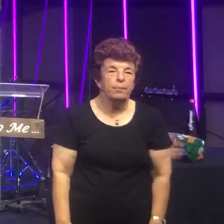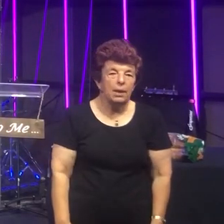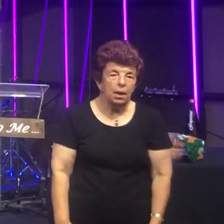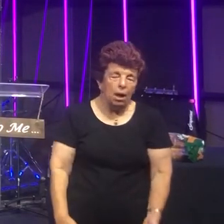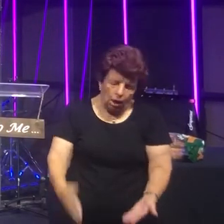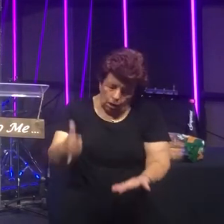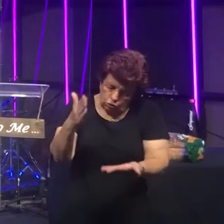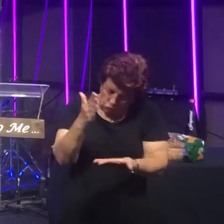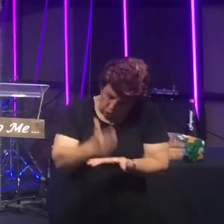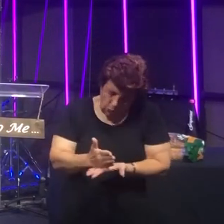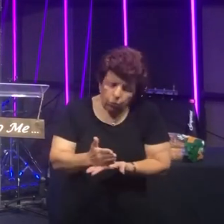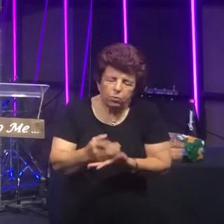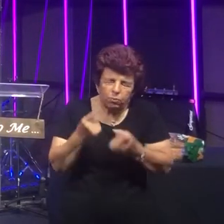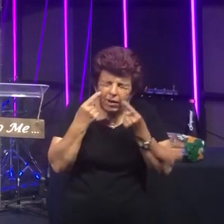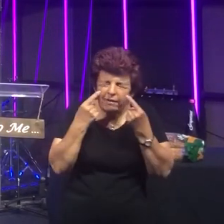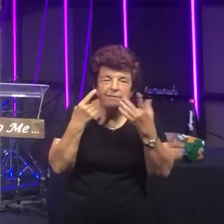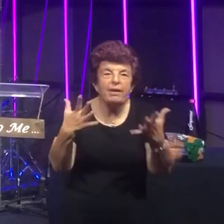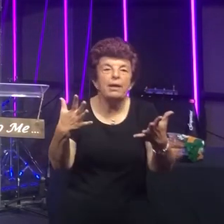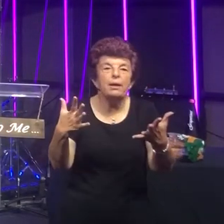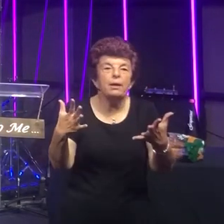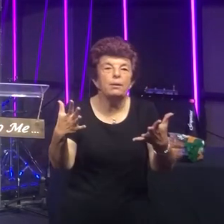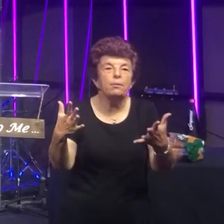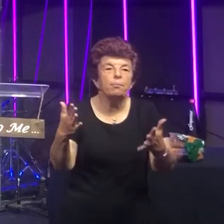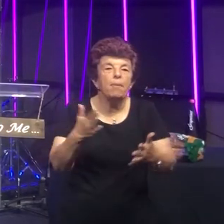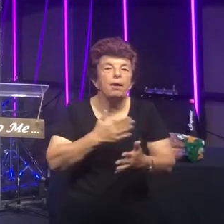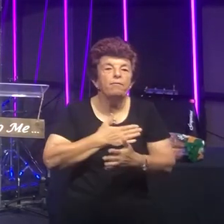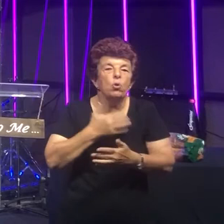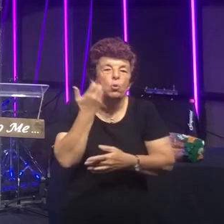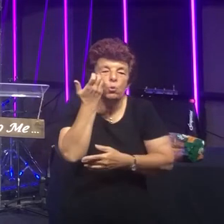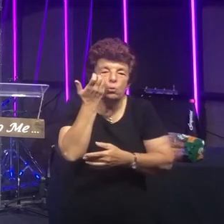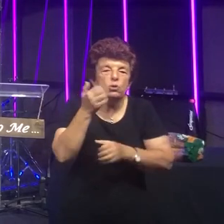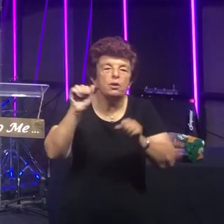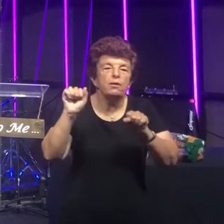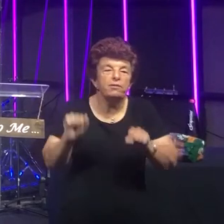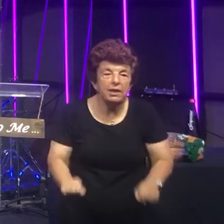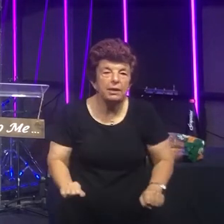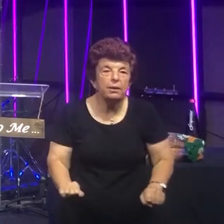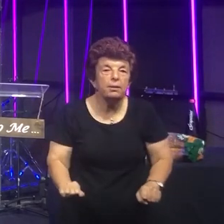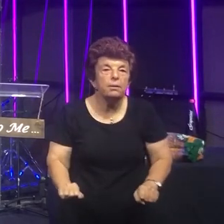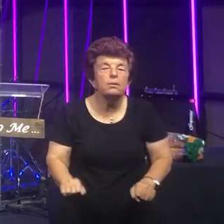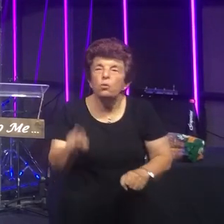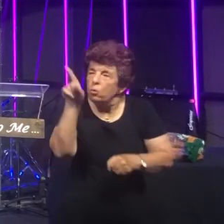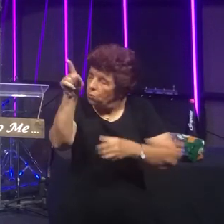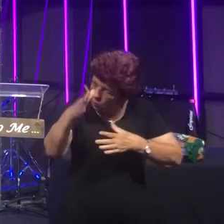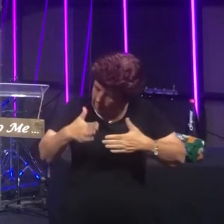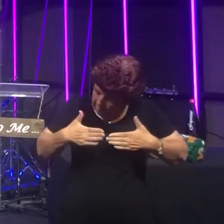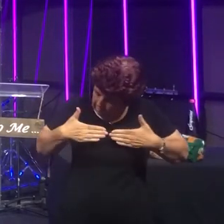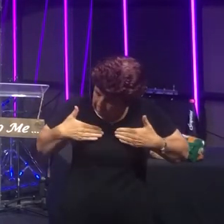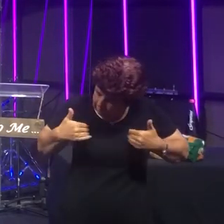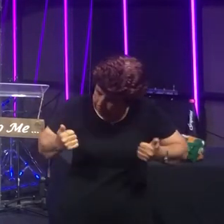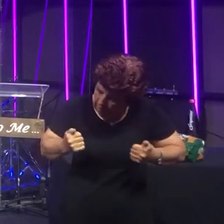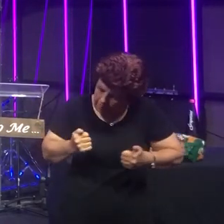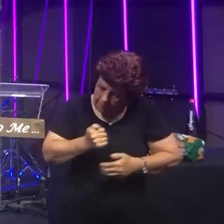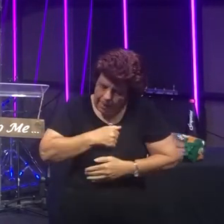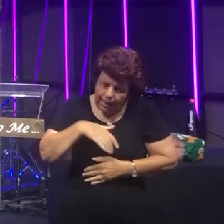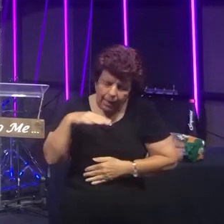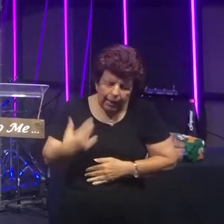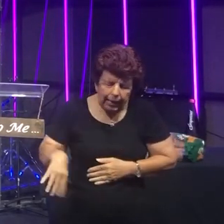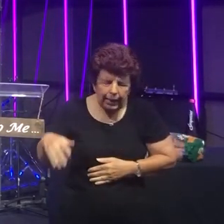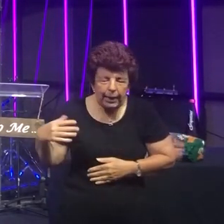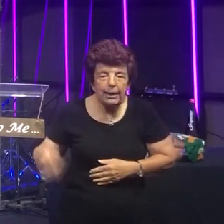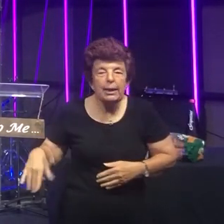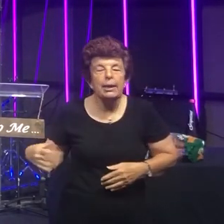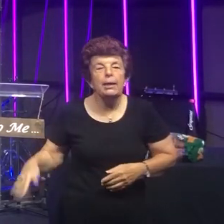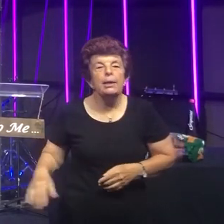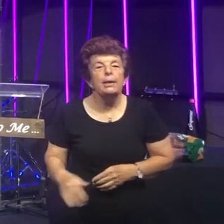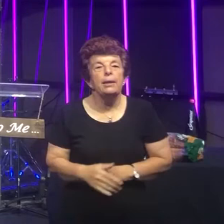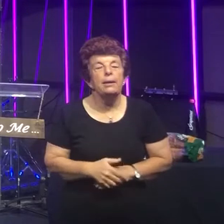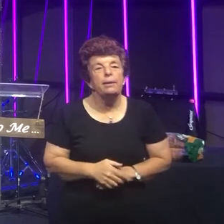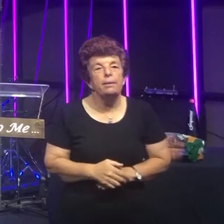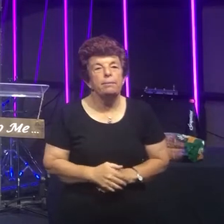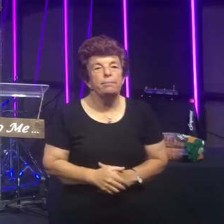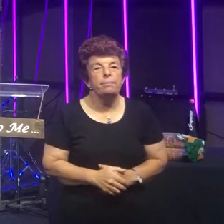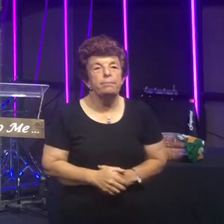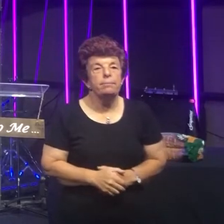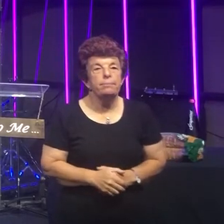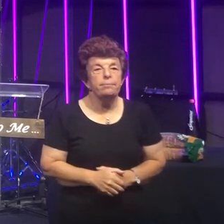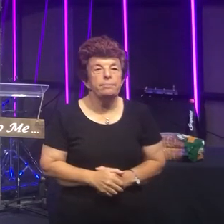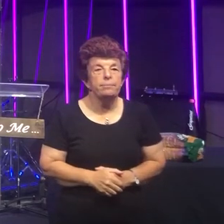Truth revealed my future sealed Healed my pain